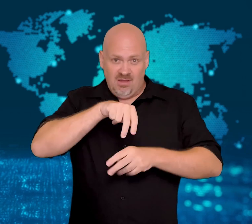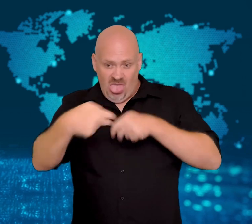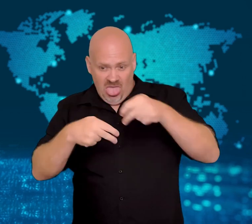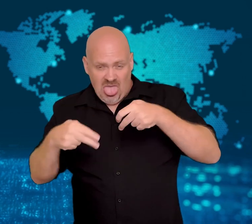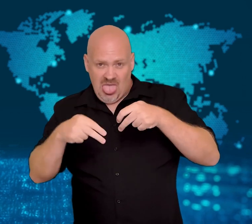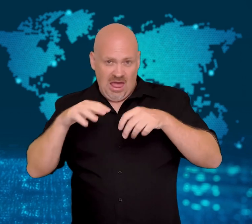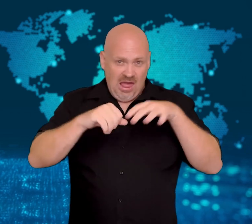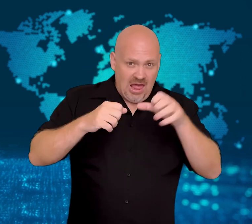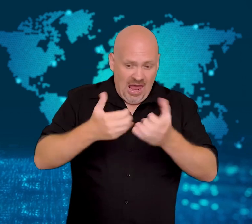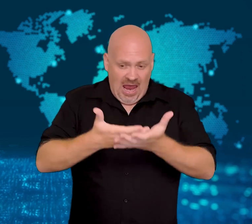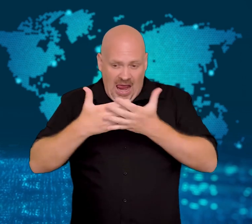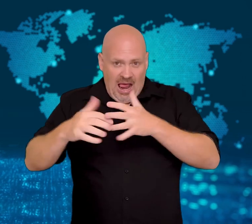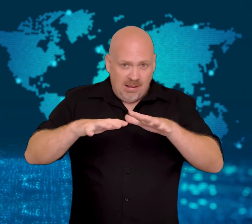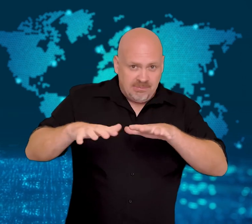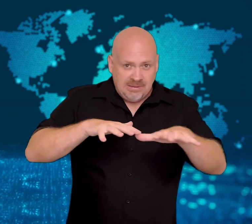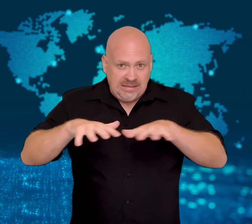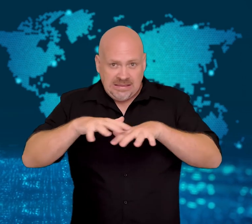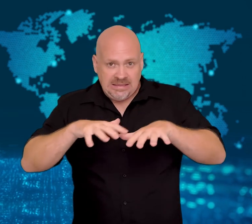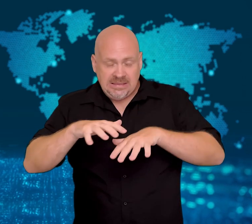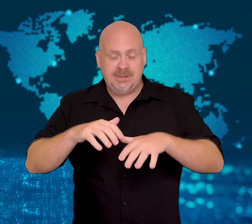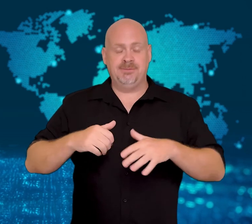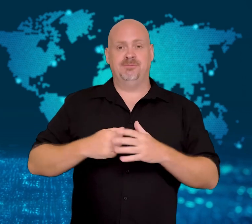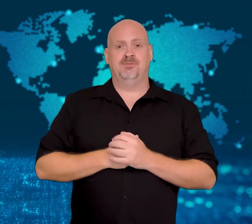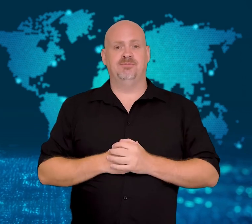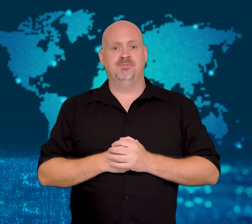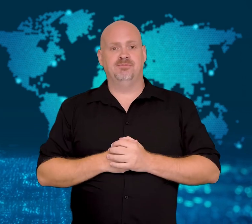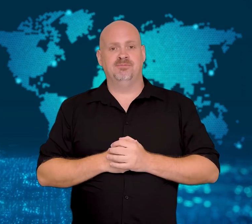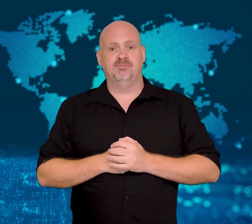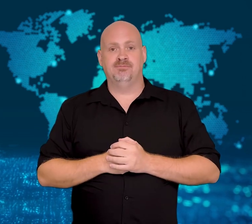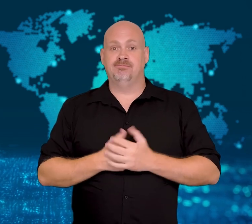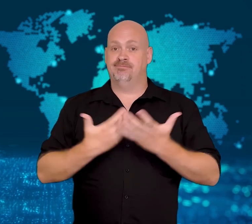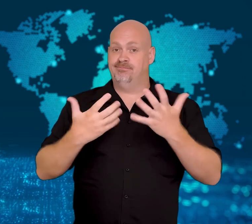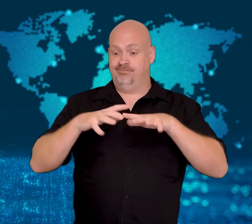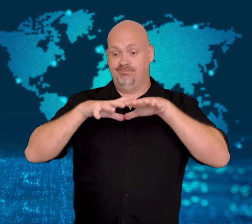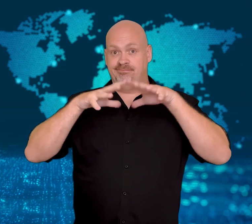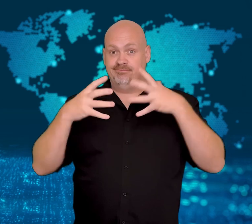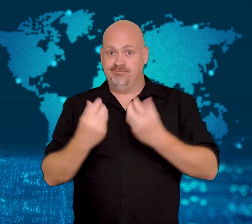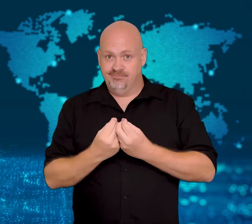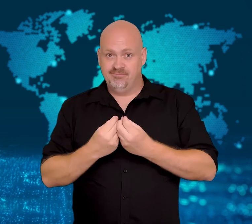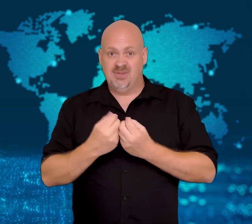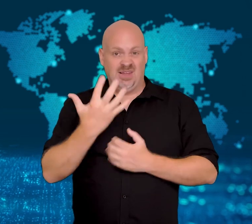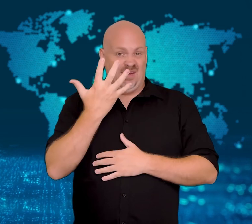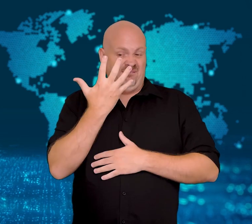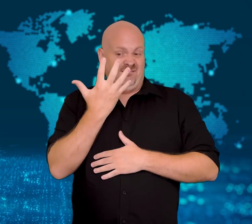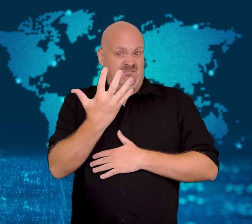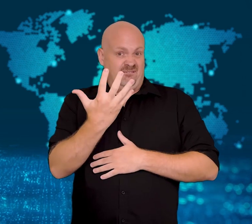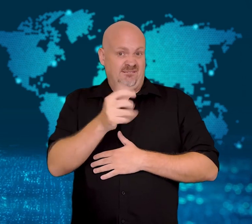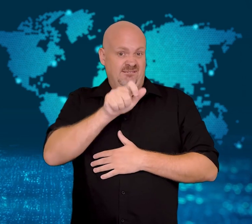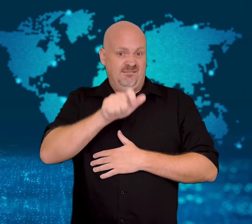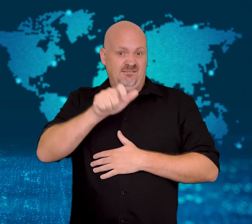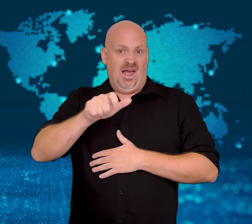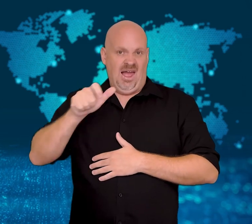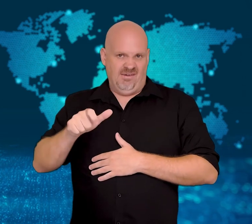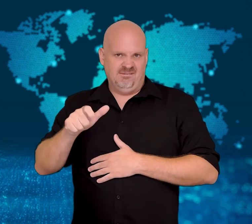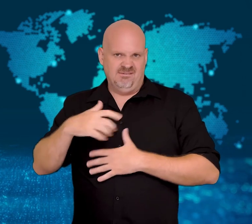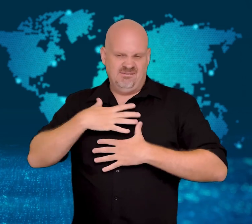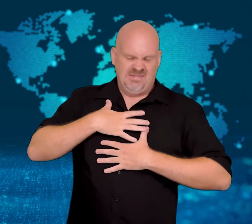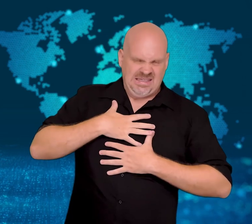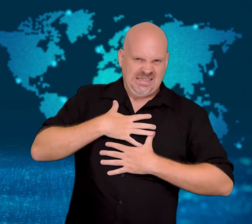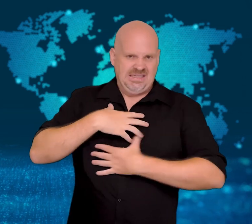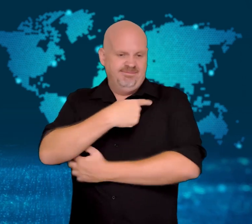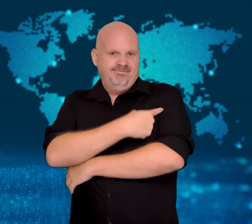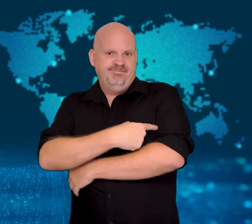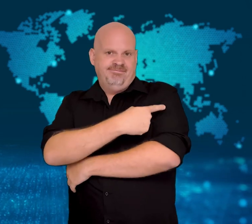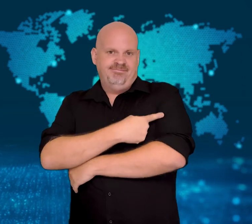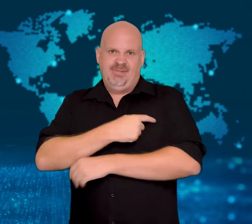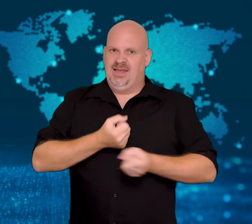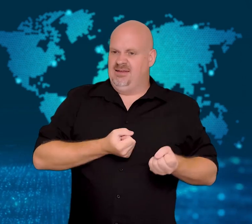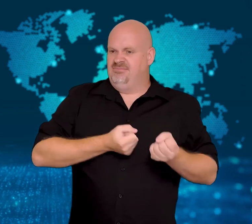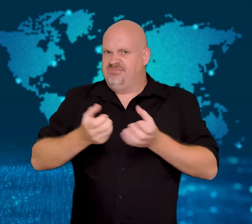Other stage performers rushed to help those who were hurt.